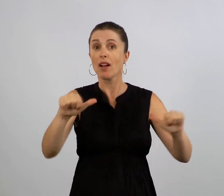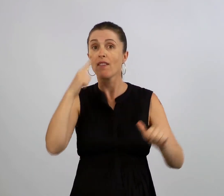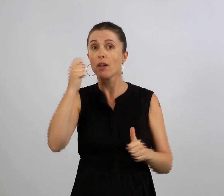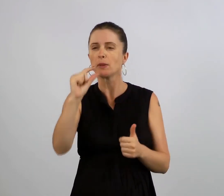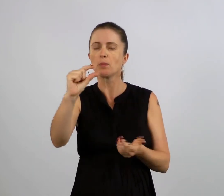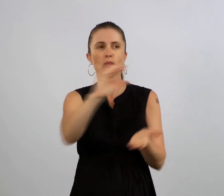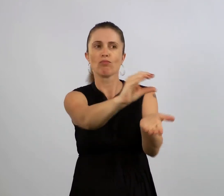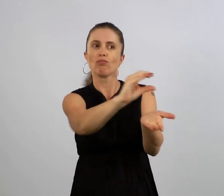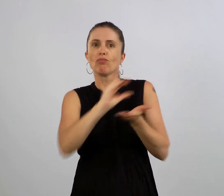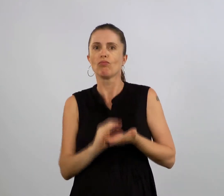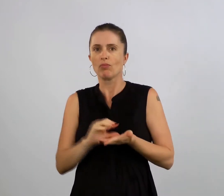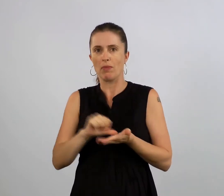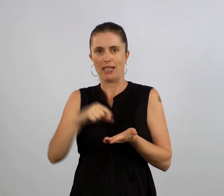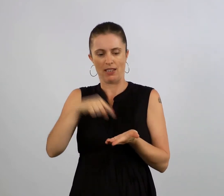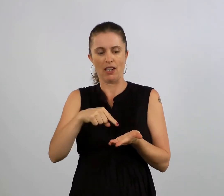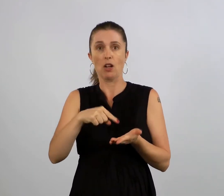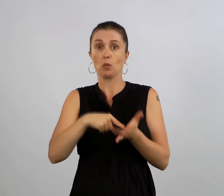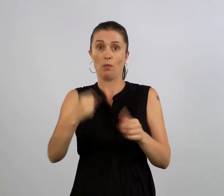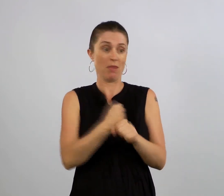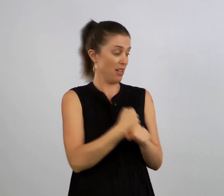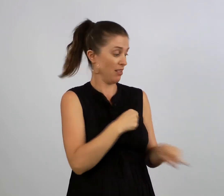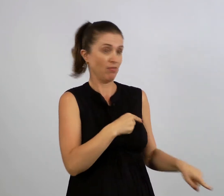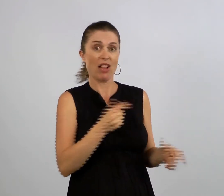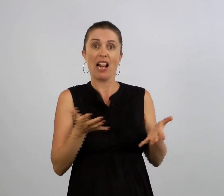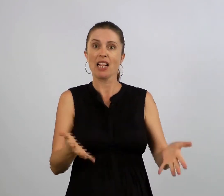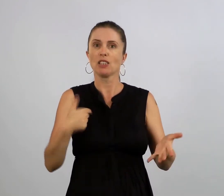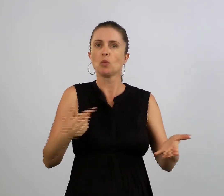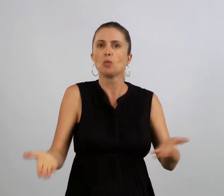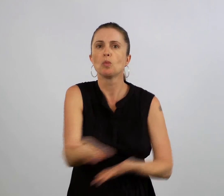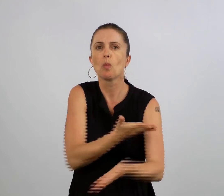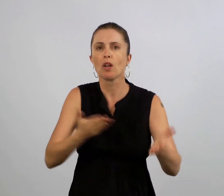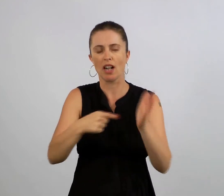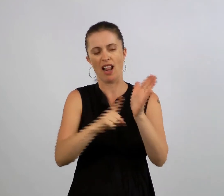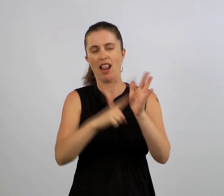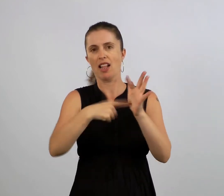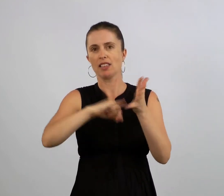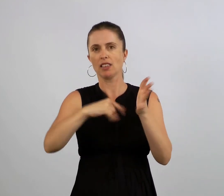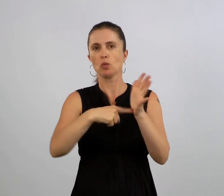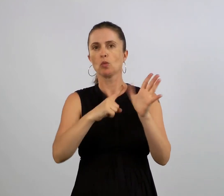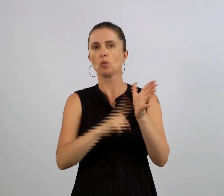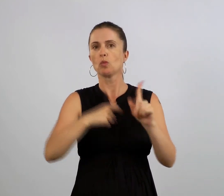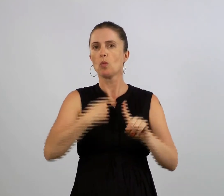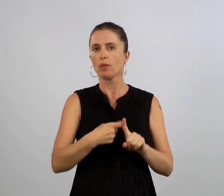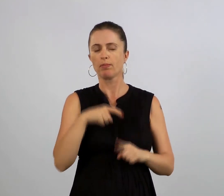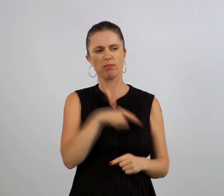They were able to receive small amount of funding to establish the ‘Let’s Talk’ guidelines.